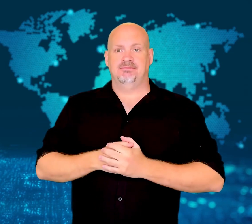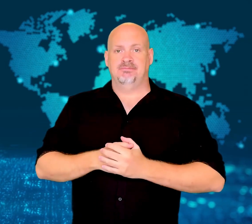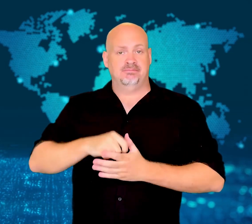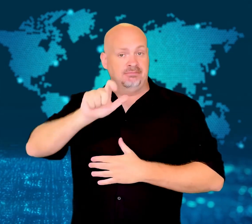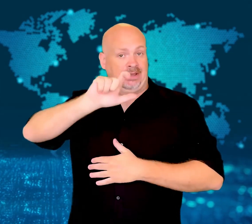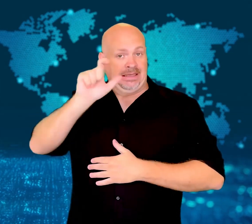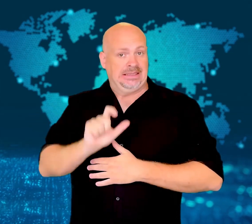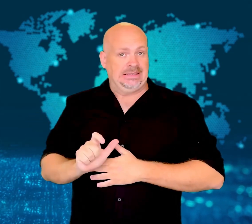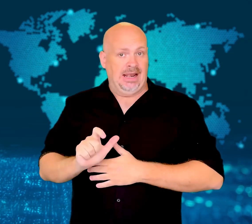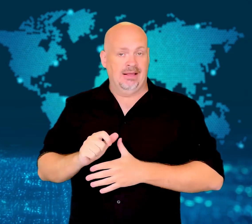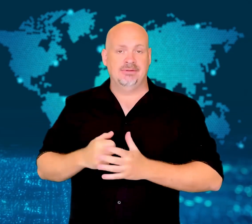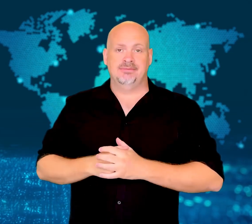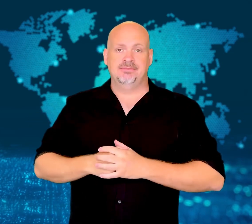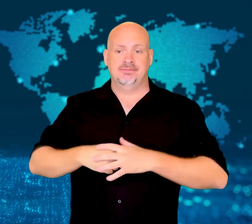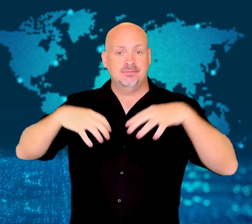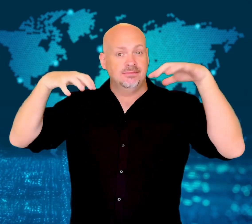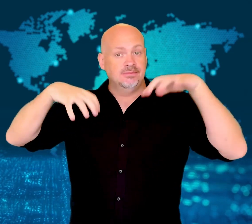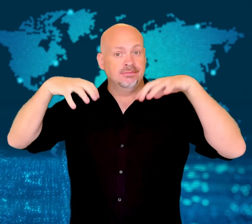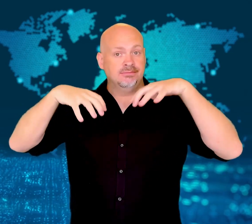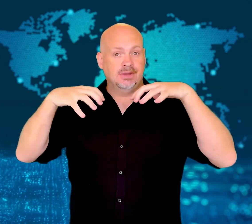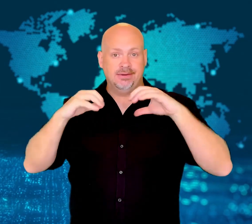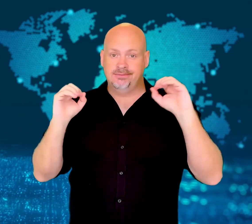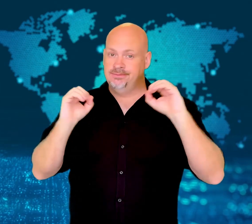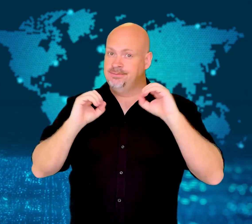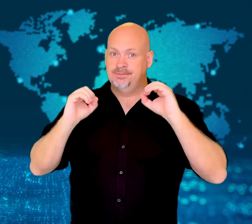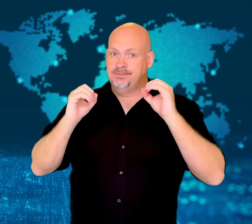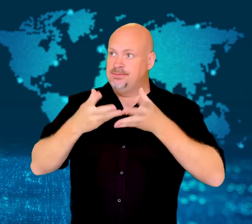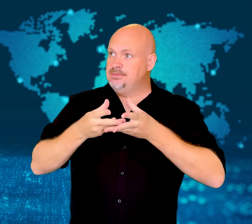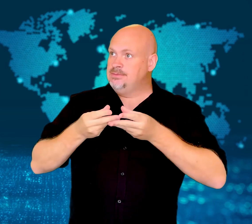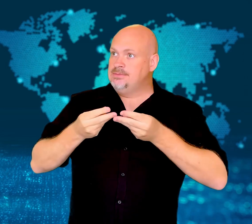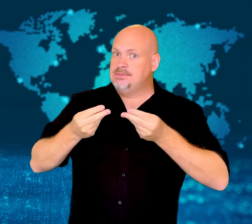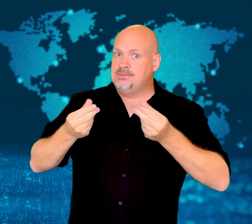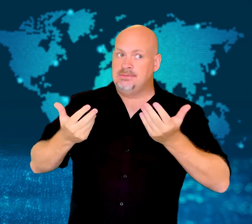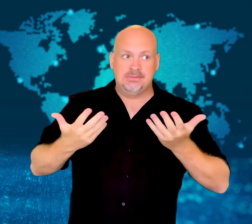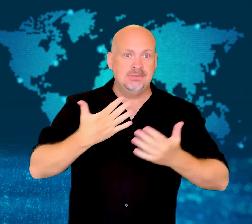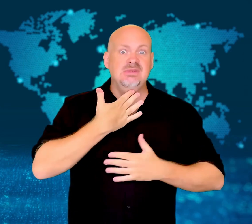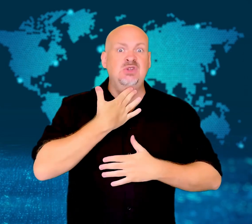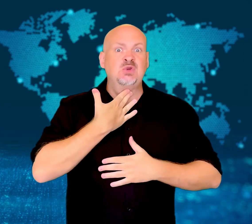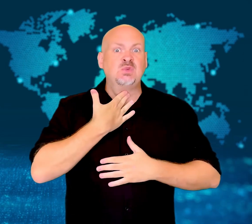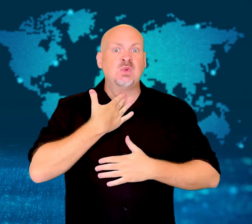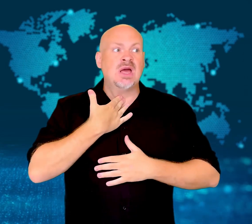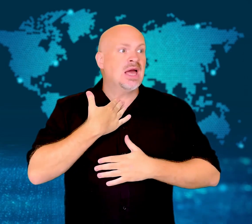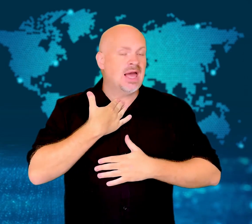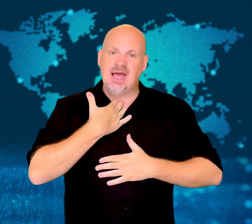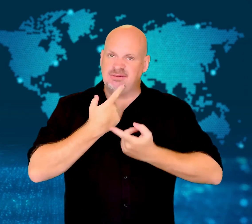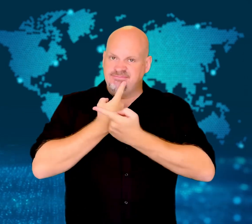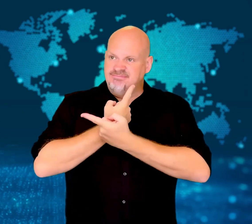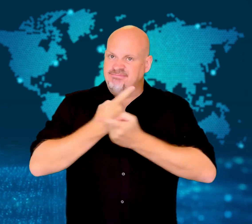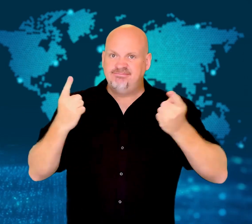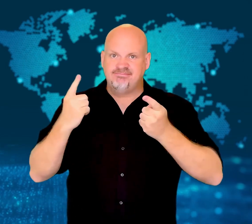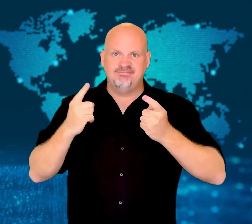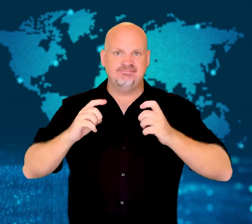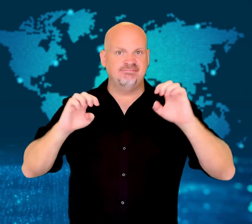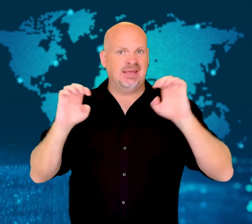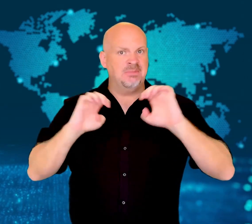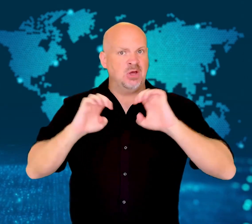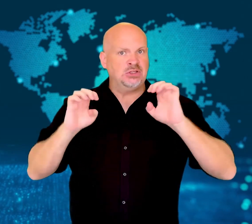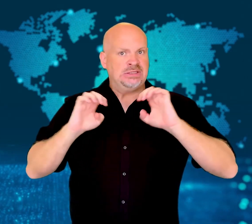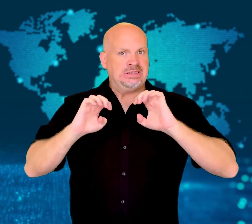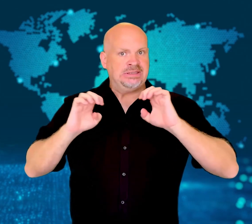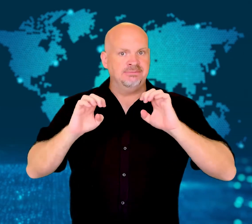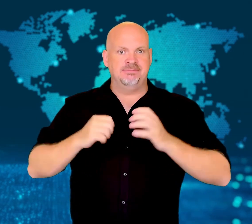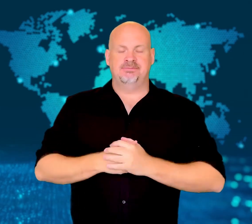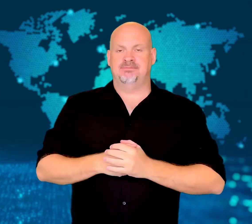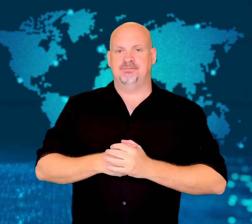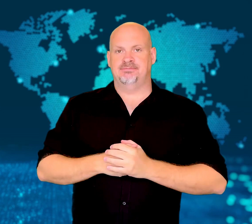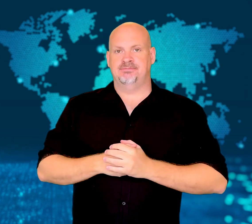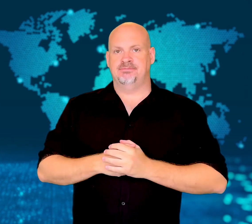Drought emergency declared.